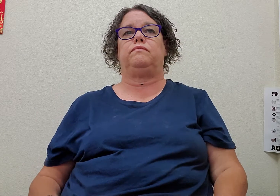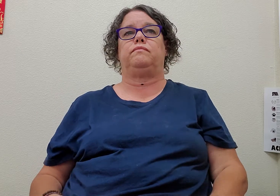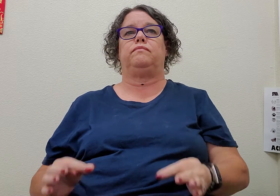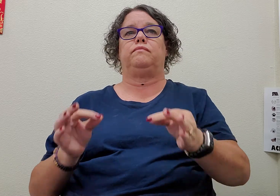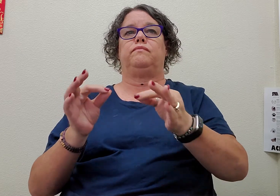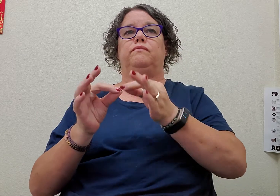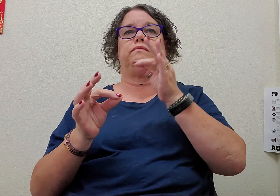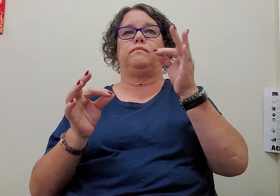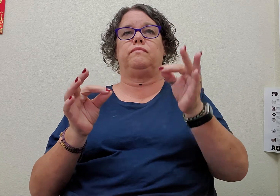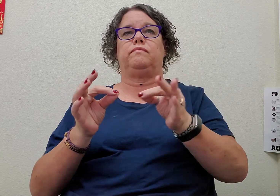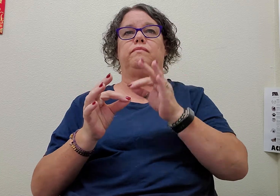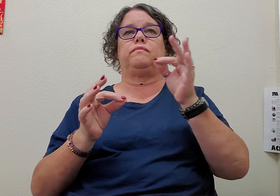sew(ing)